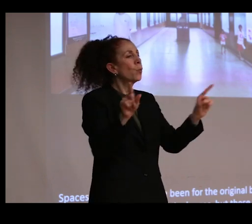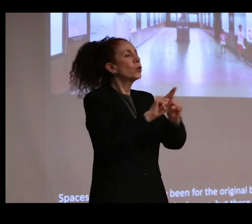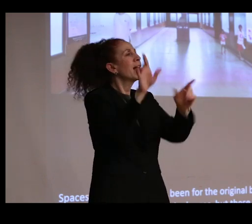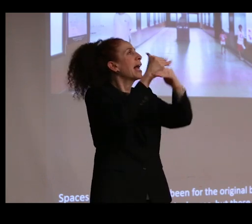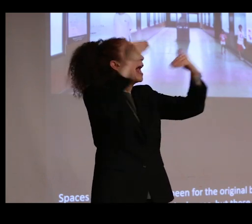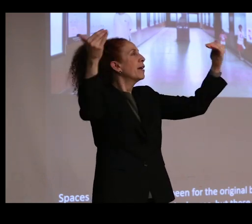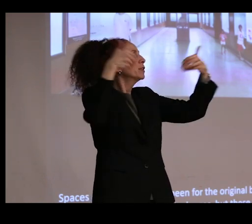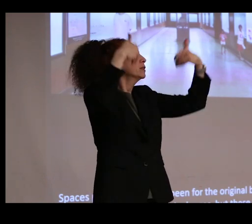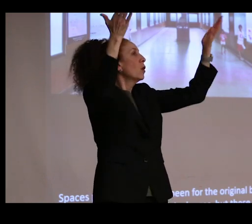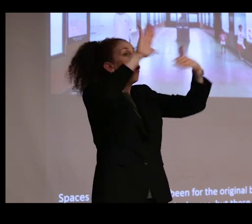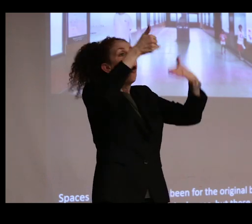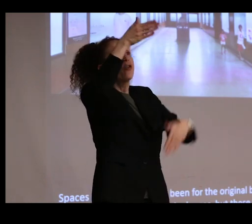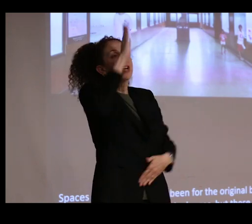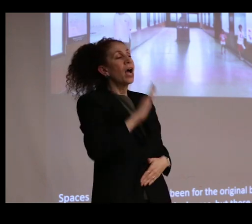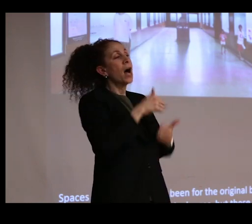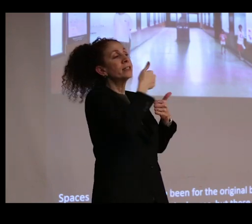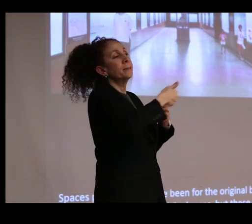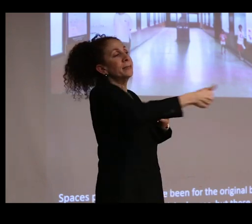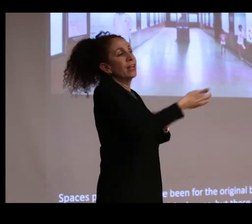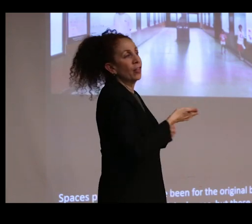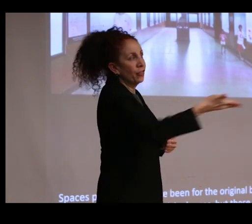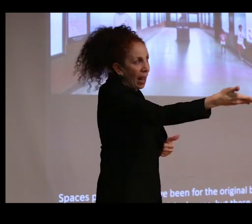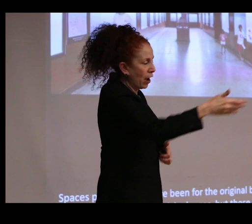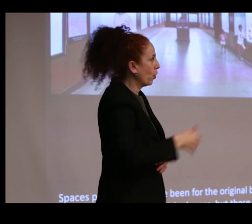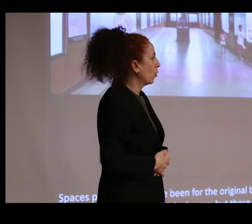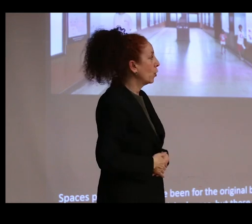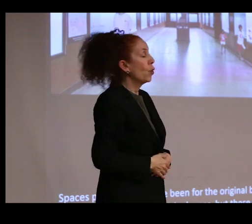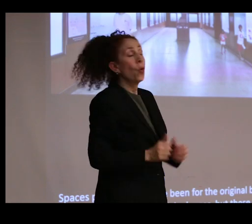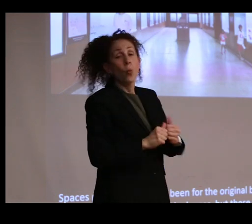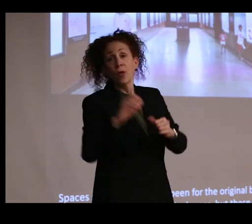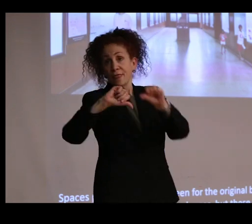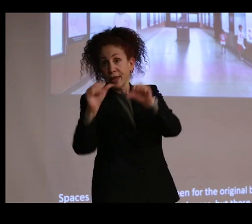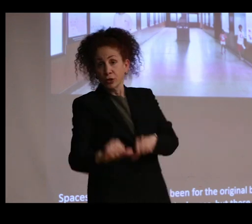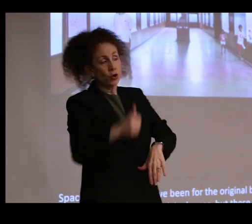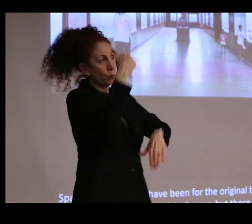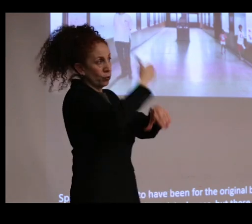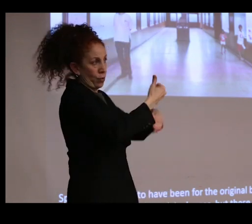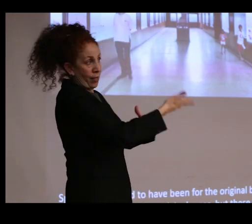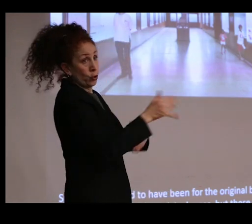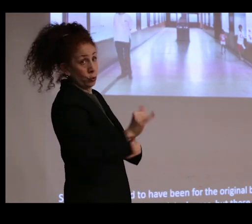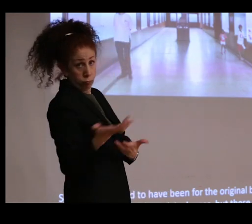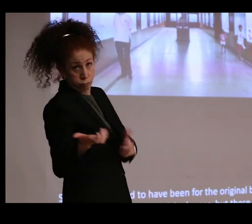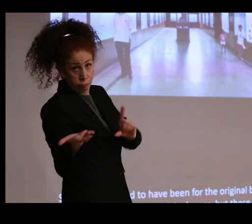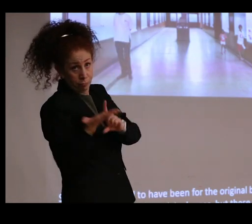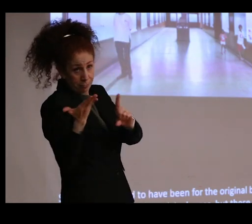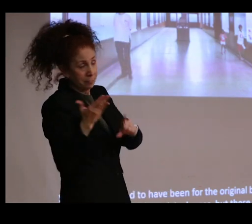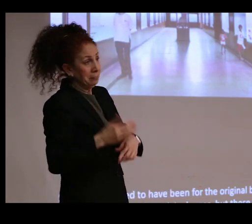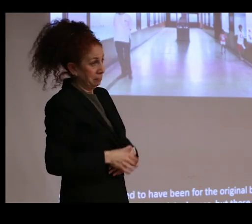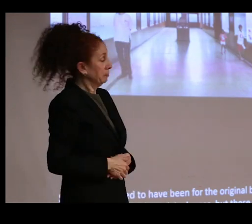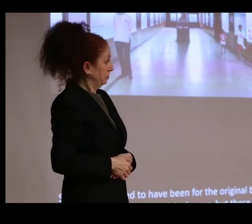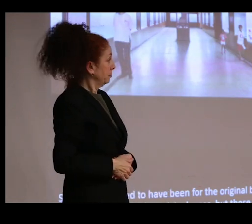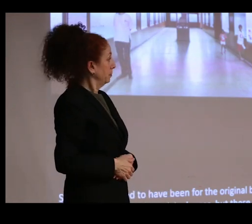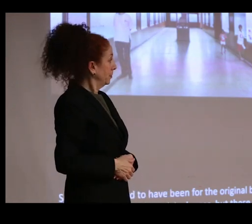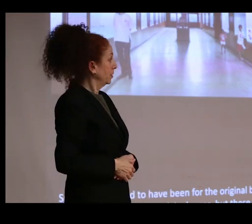all the gods being there, and that, of course, their sculptures ought to be there, too." And noticing that all of these images